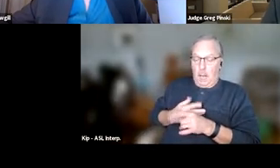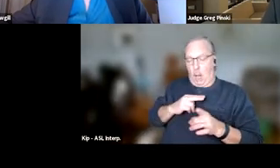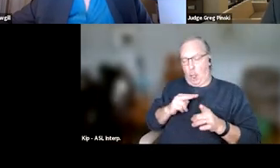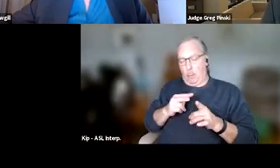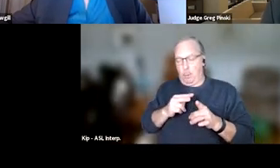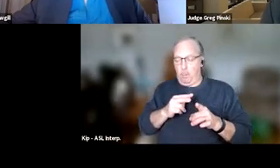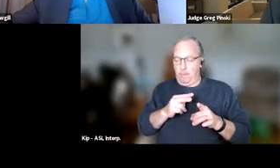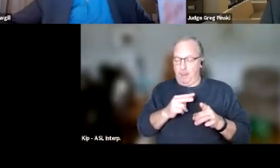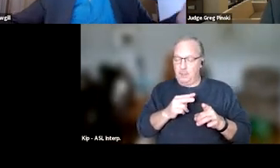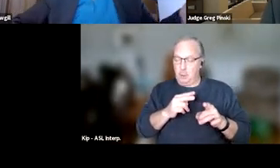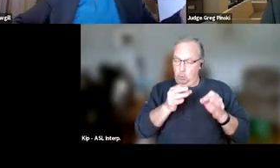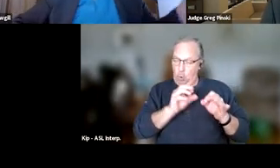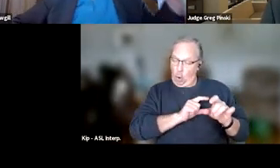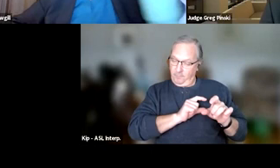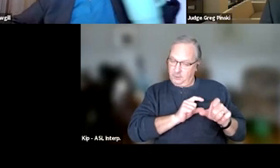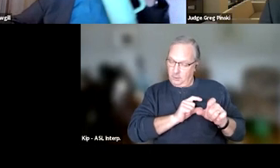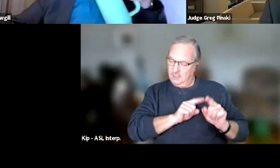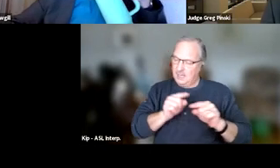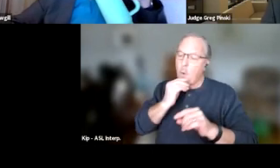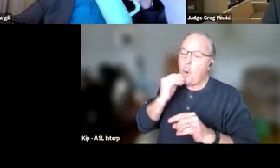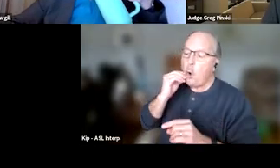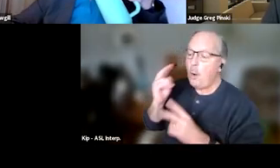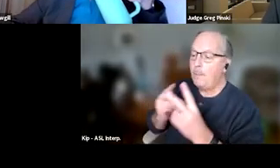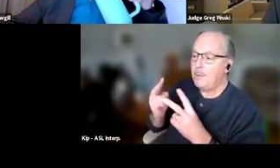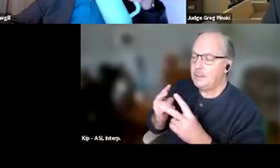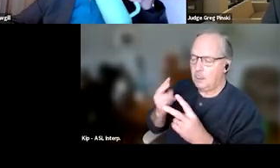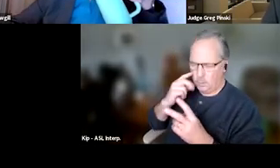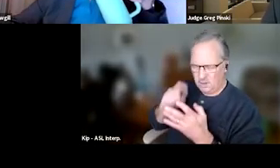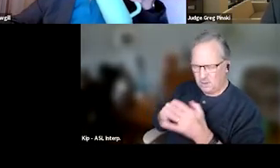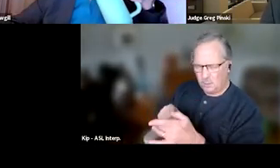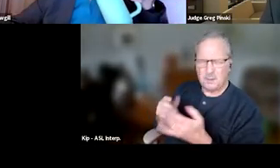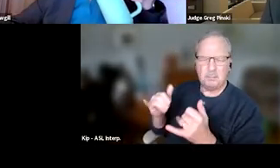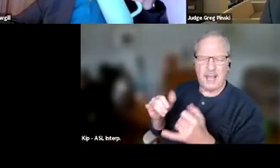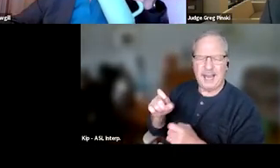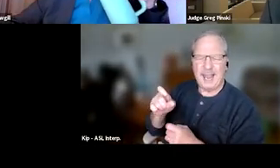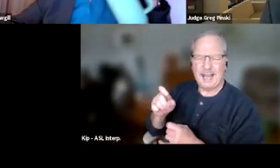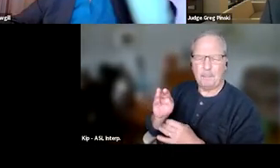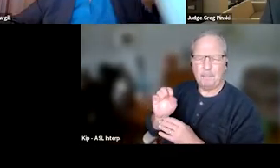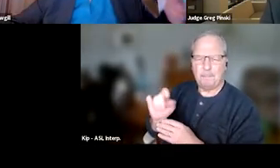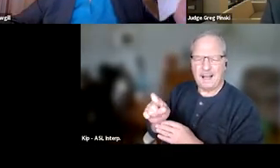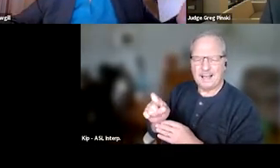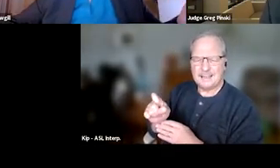Noticed the participant was playing his Xbox. And the probation officer asked the participant